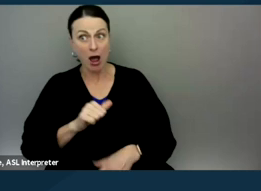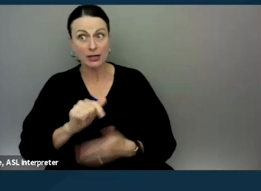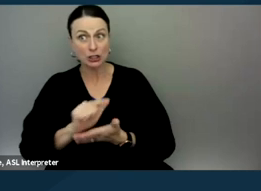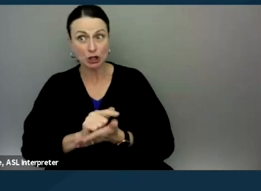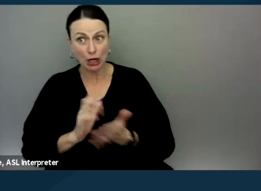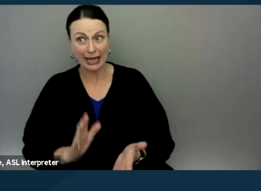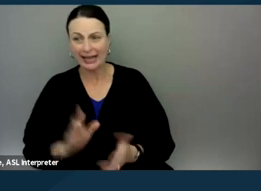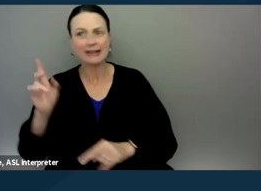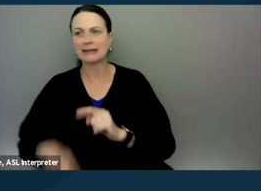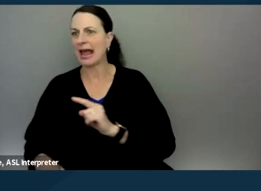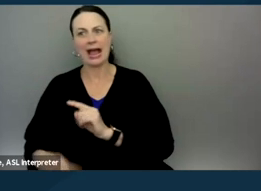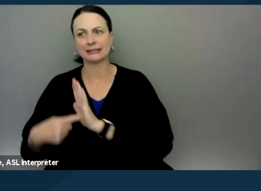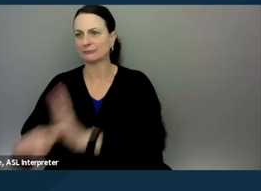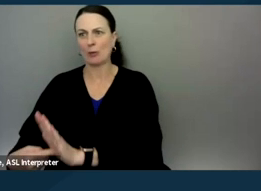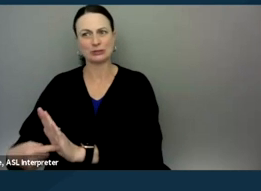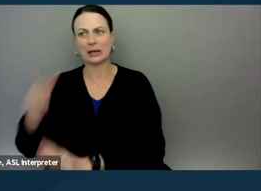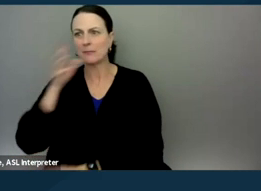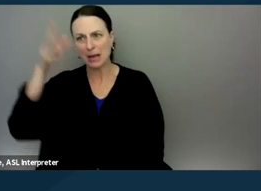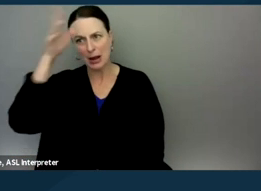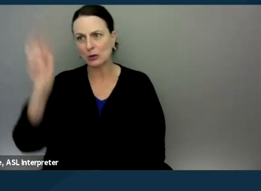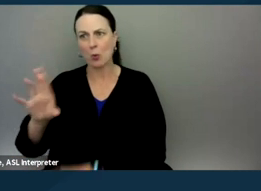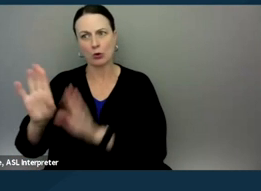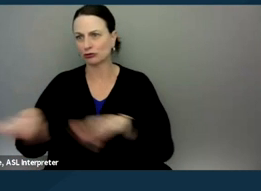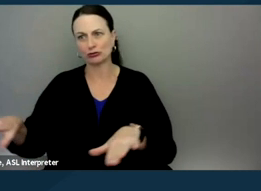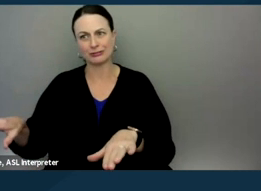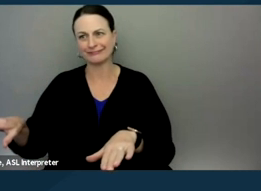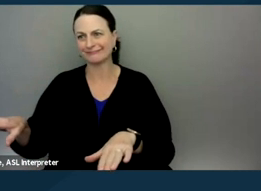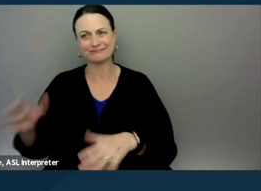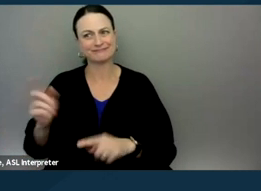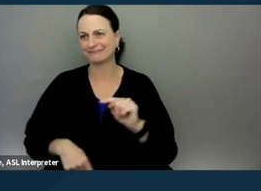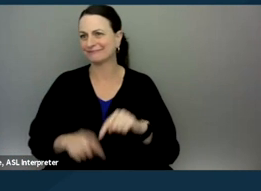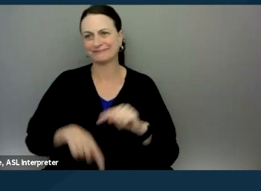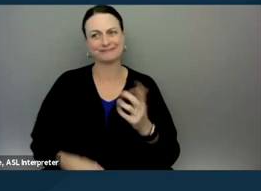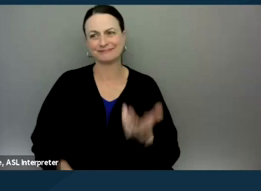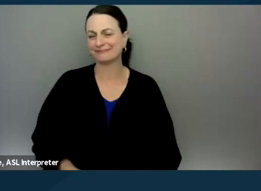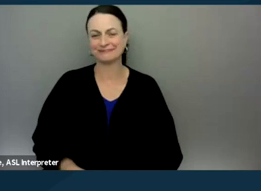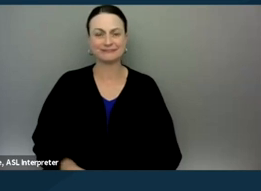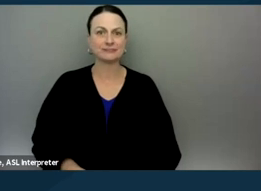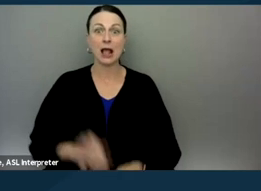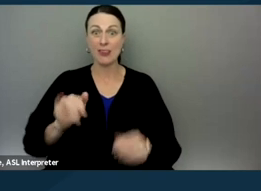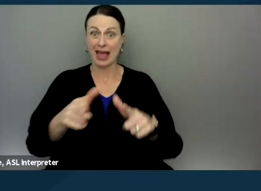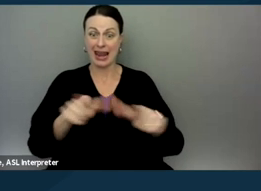to a parent or a child. And this language here is a little bit confusing.